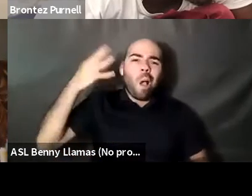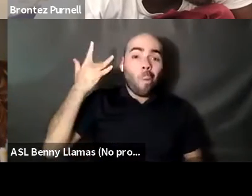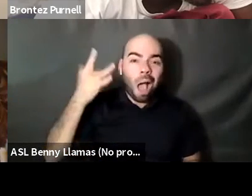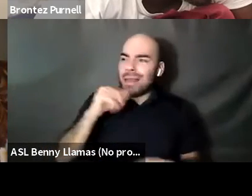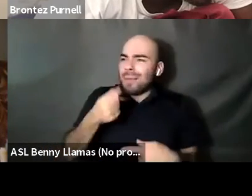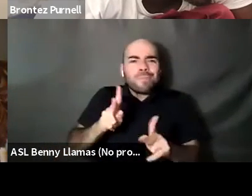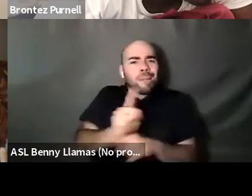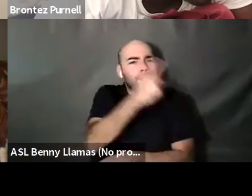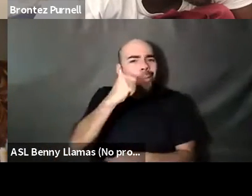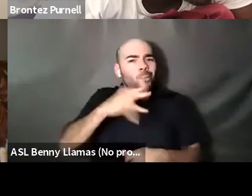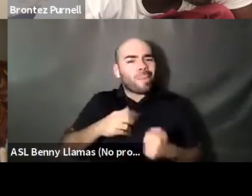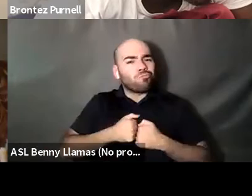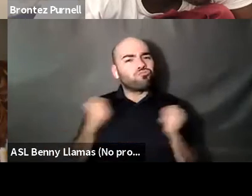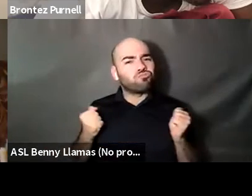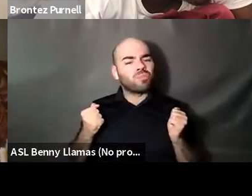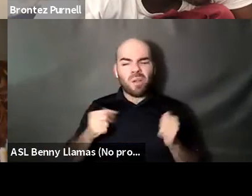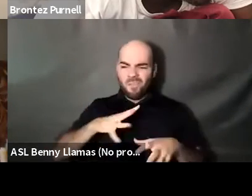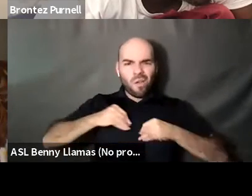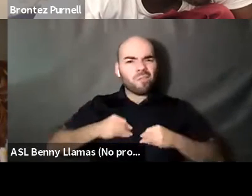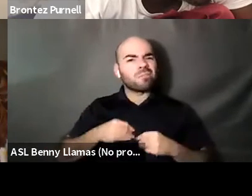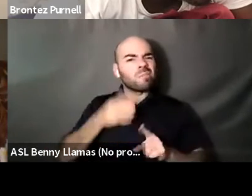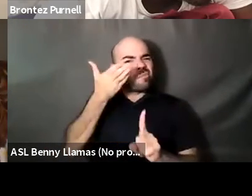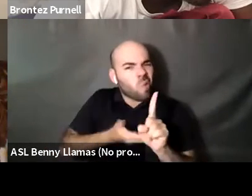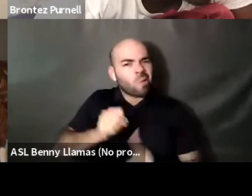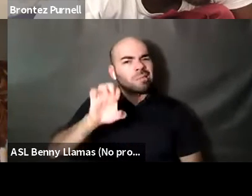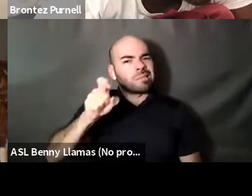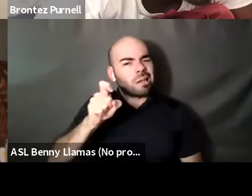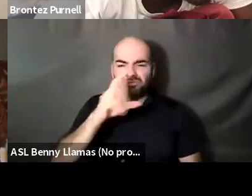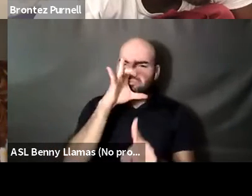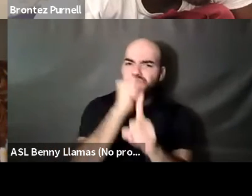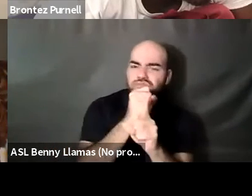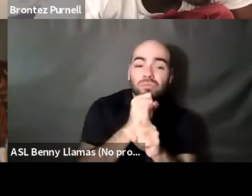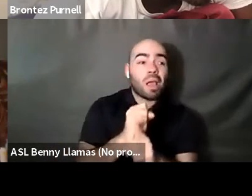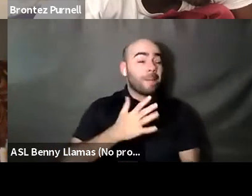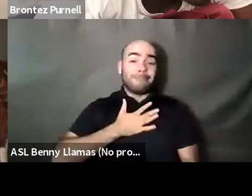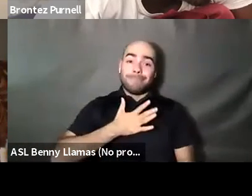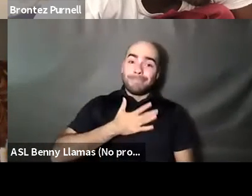Kokumo: And I'm a constant reminding myself that I could pass all those items that I get from my sexuality and my body is just racism.